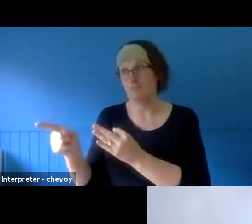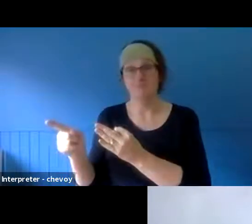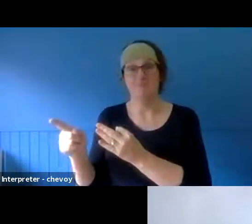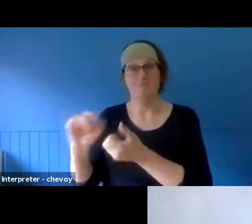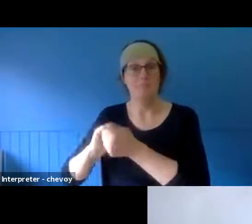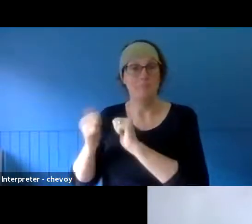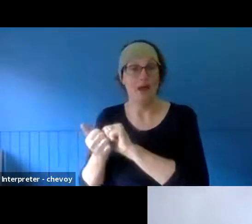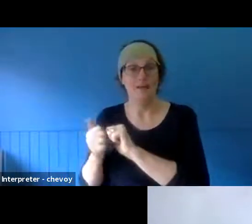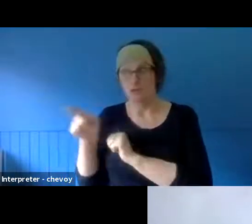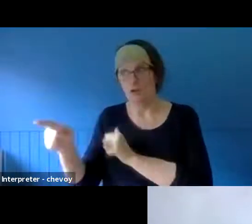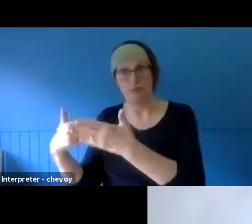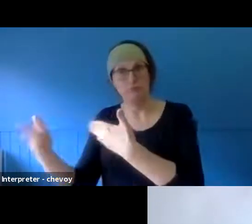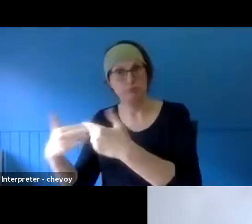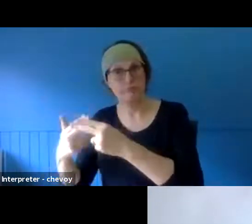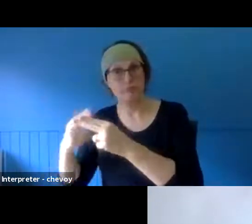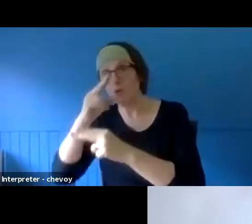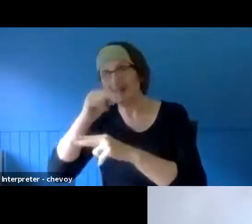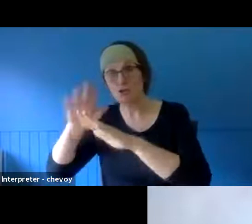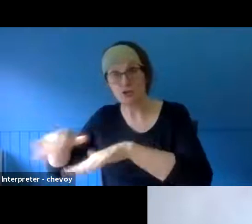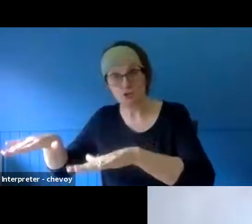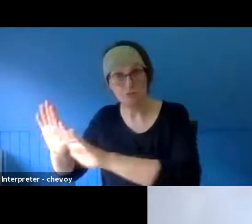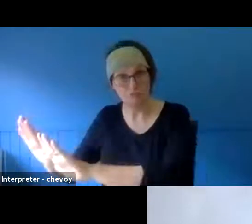McPherson. But, yes, what was an interesting process - there was a